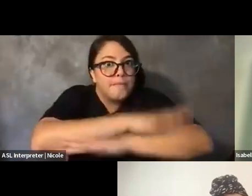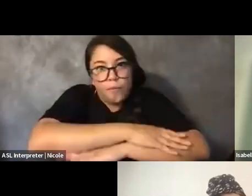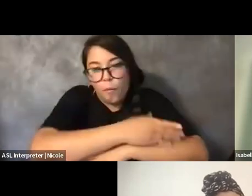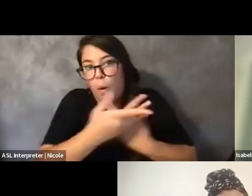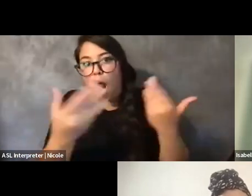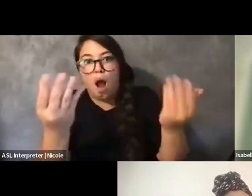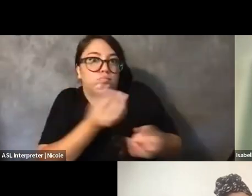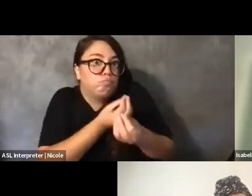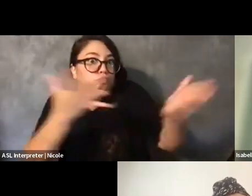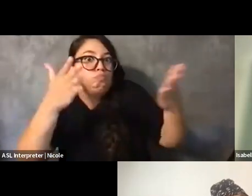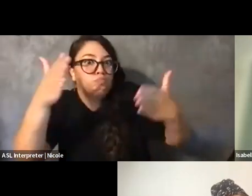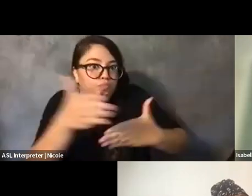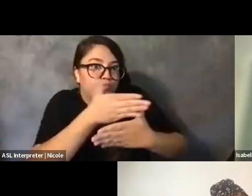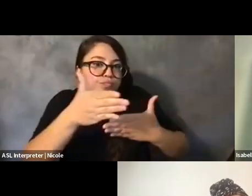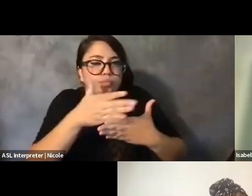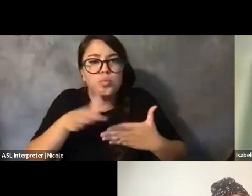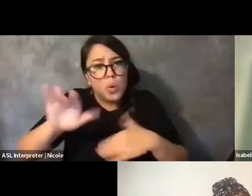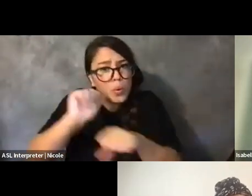out the incredible work that's happening.